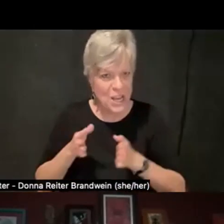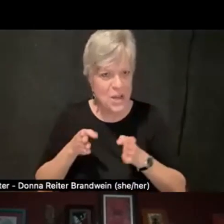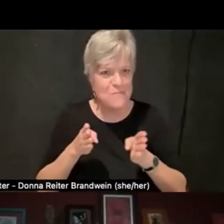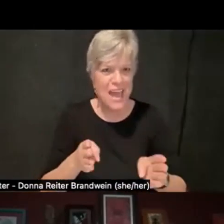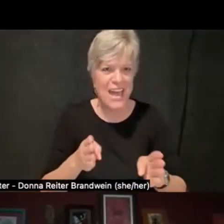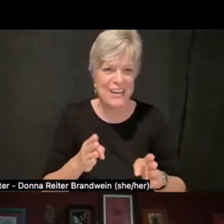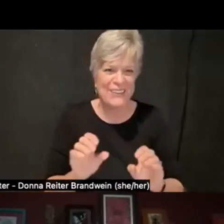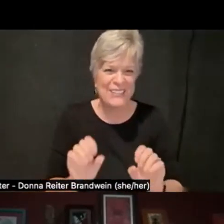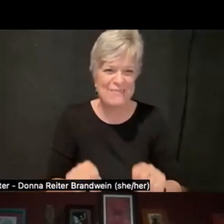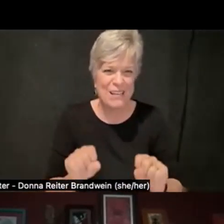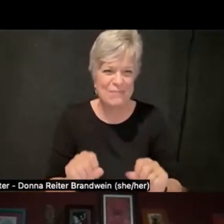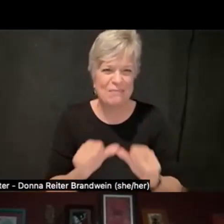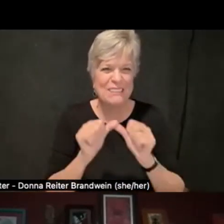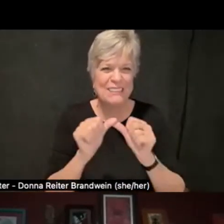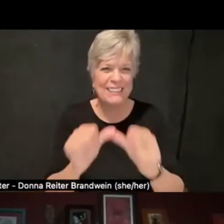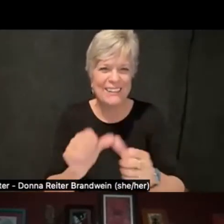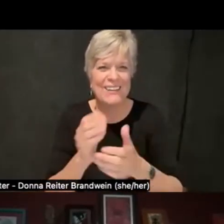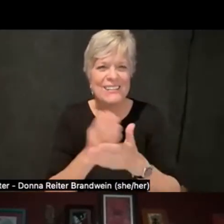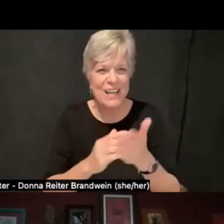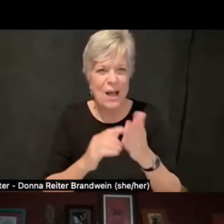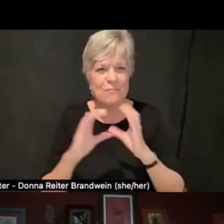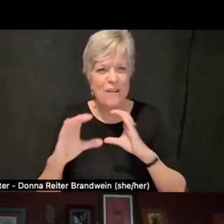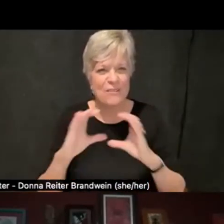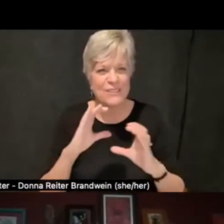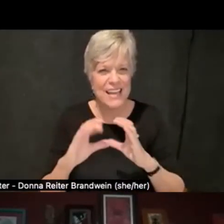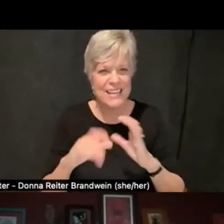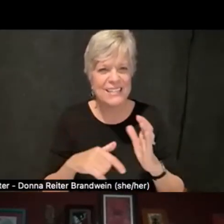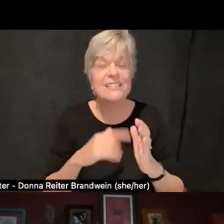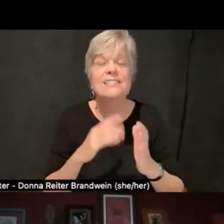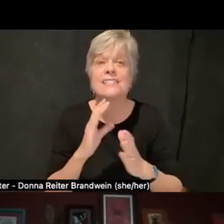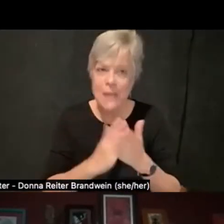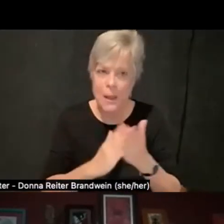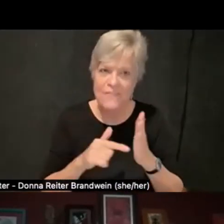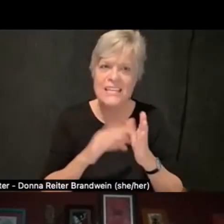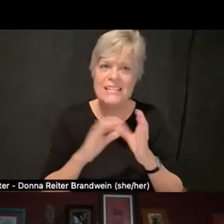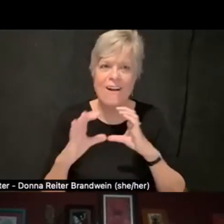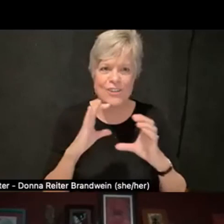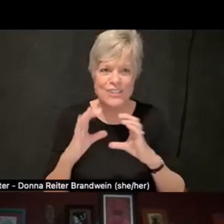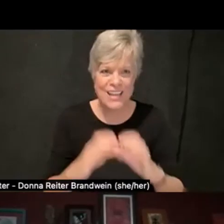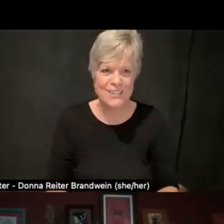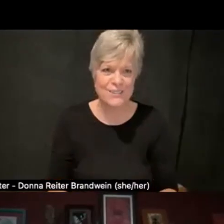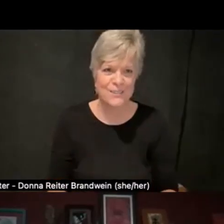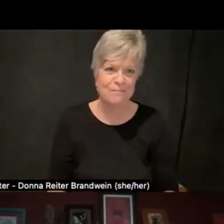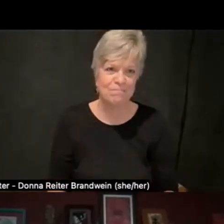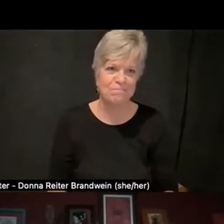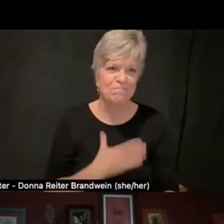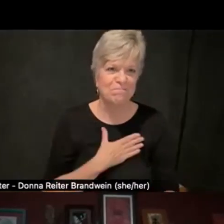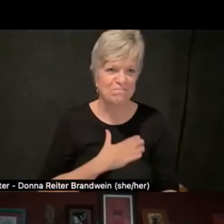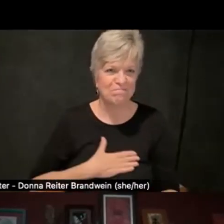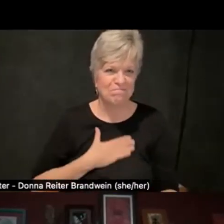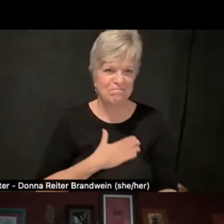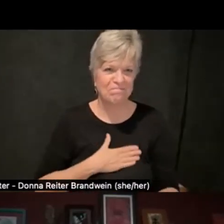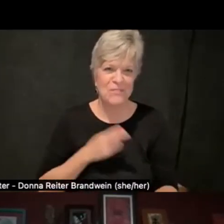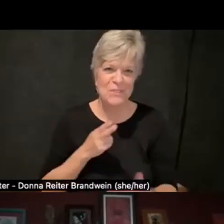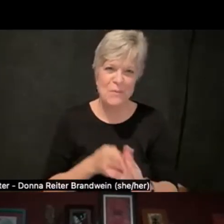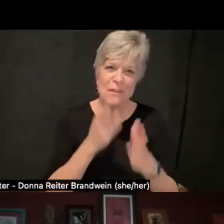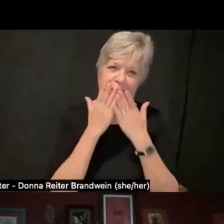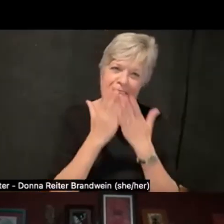to continue with some of these conversations. So please just join me in thanking everyone for everything.